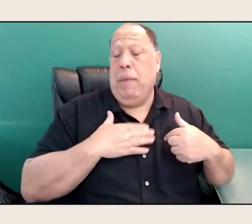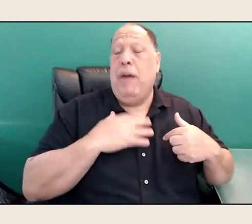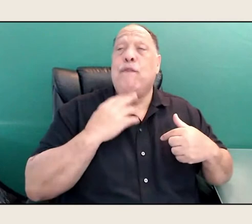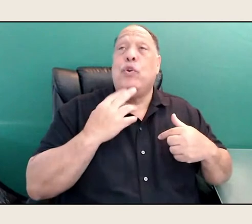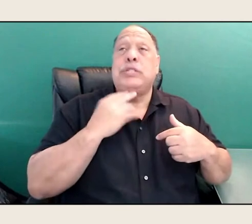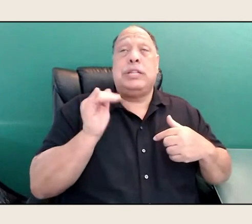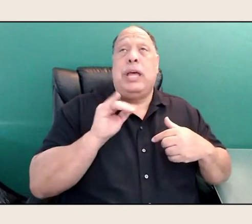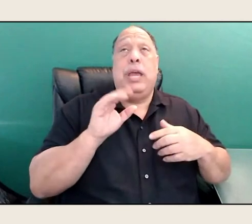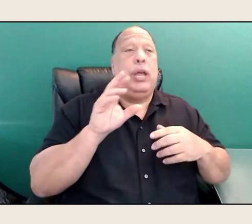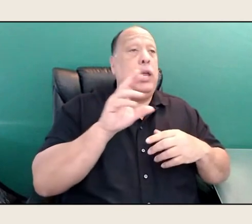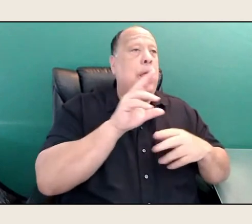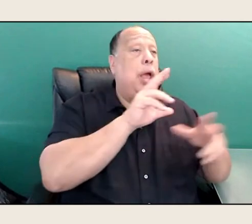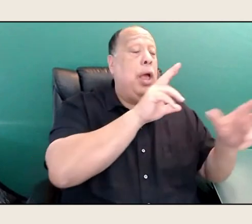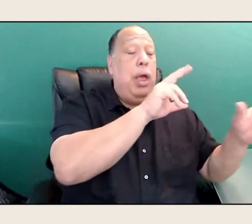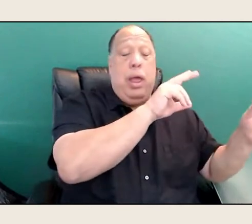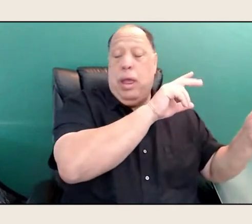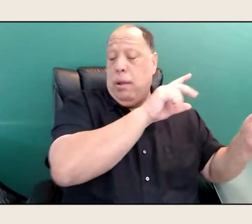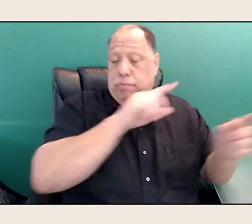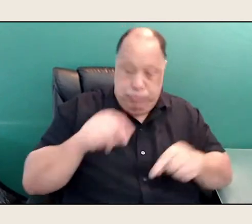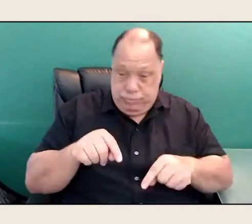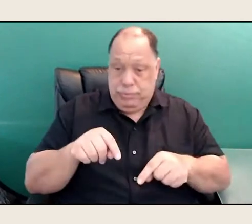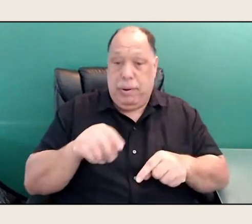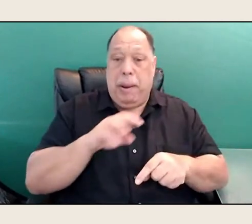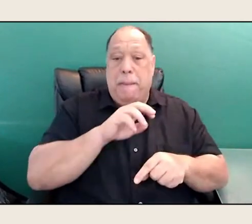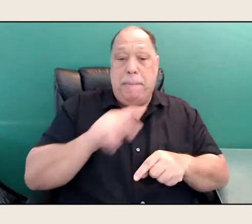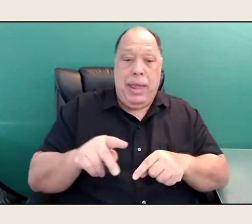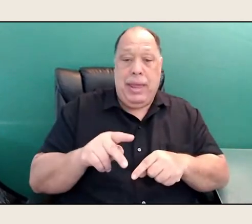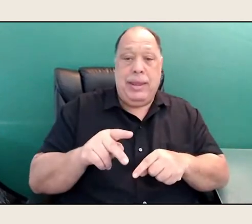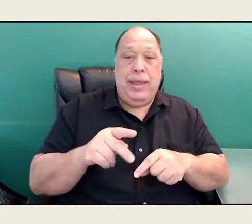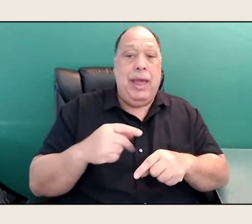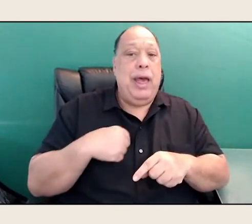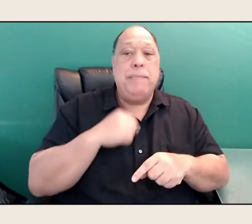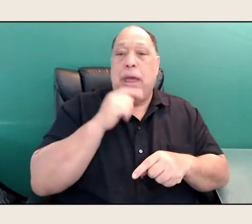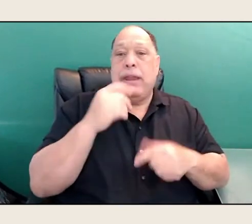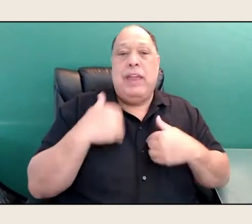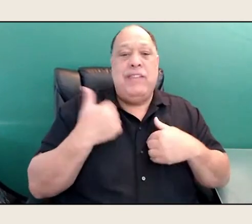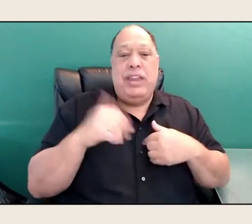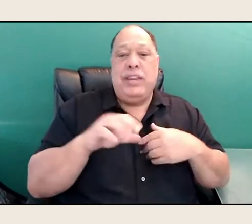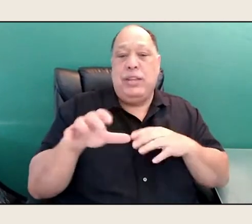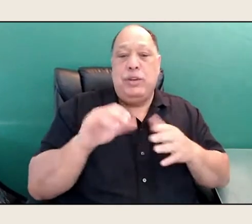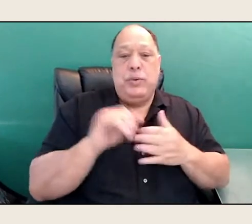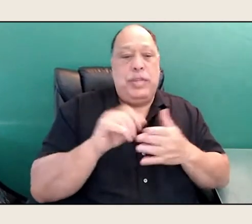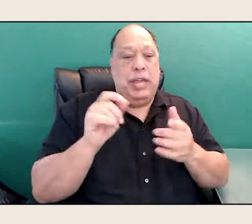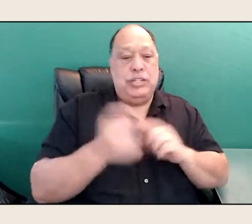because otherwise I'm not gonna have anything to do with that. But it's important really to listen,